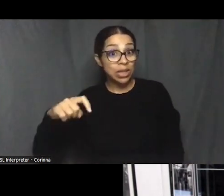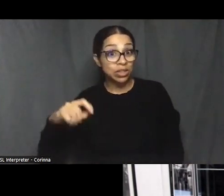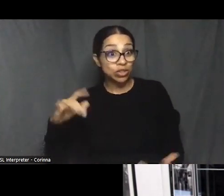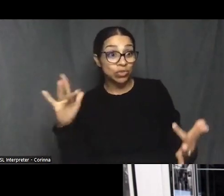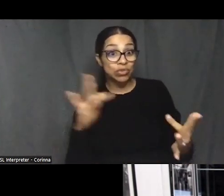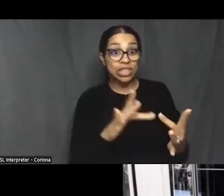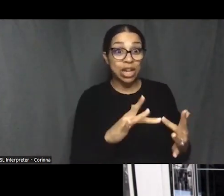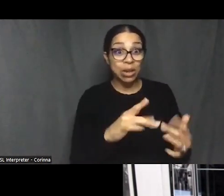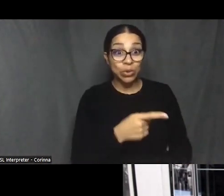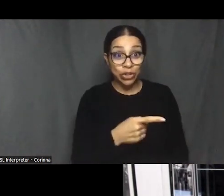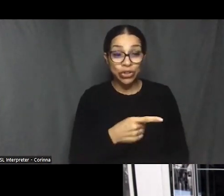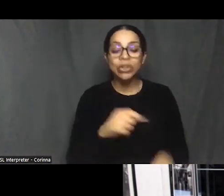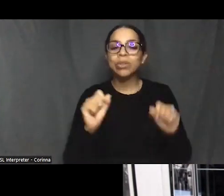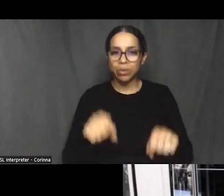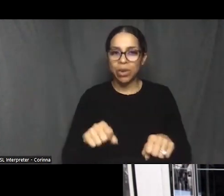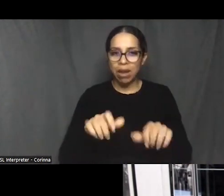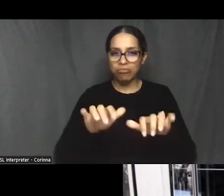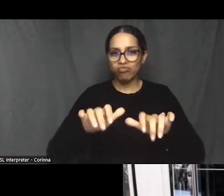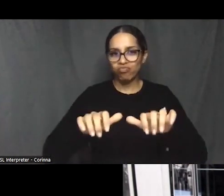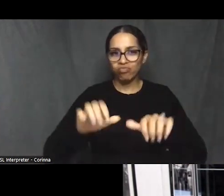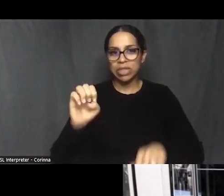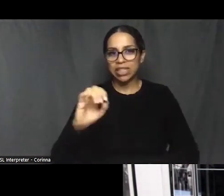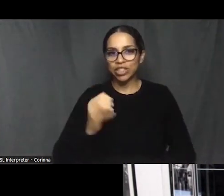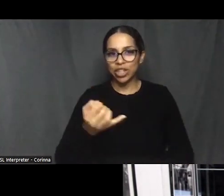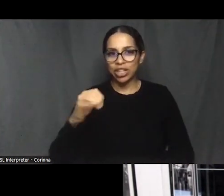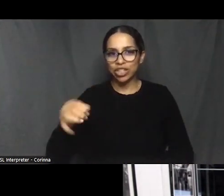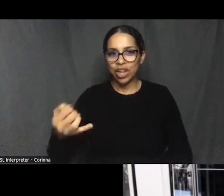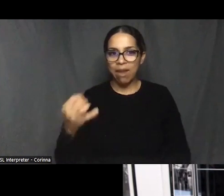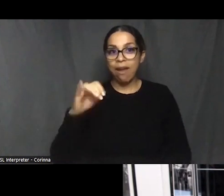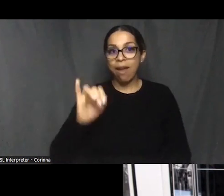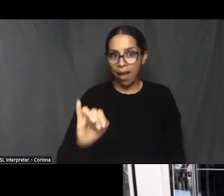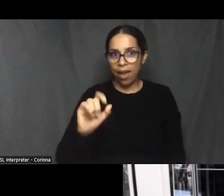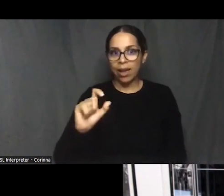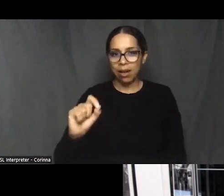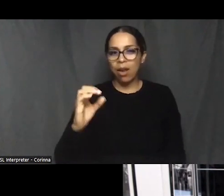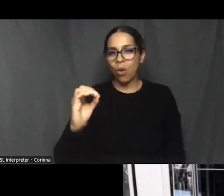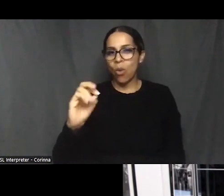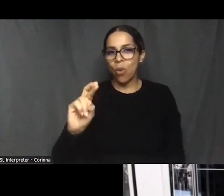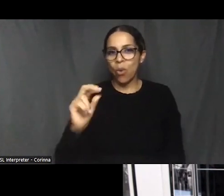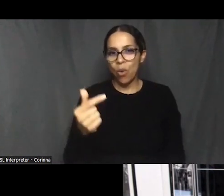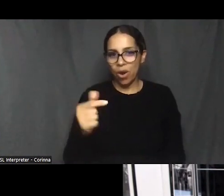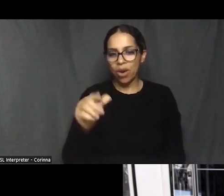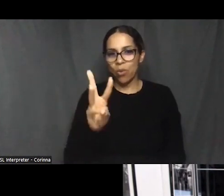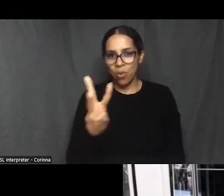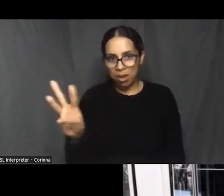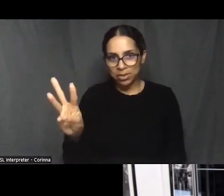website and let her know of how